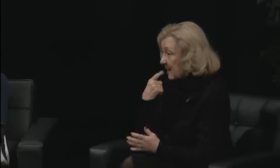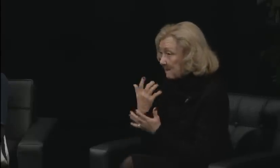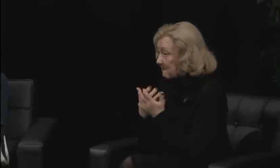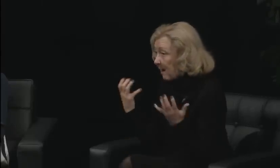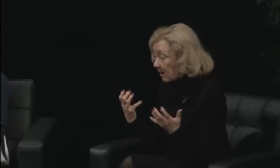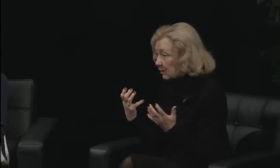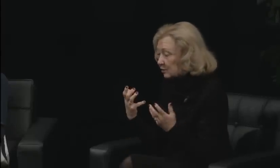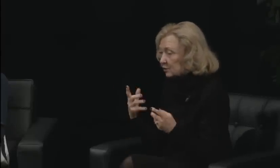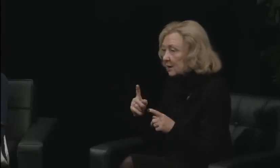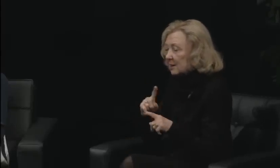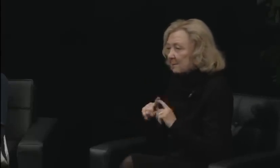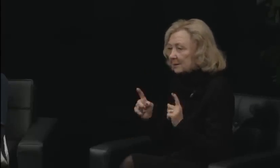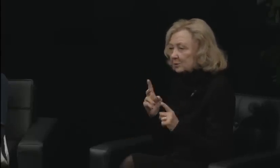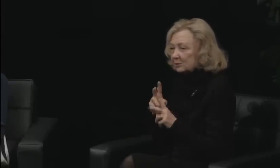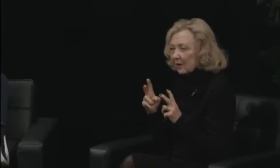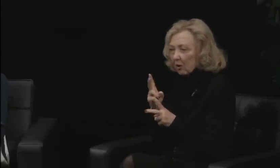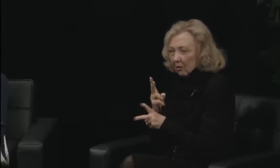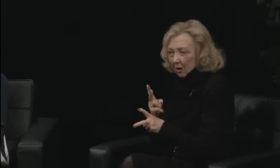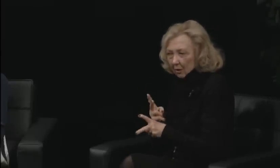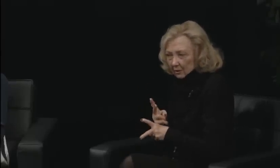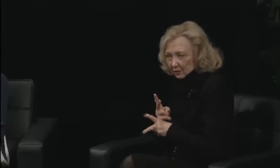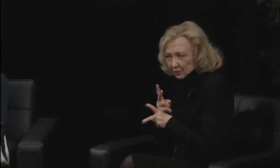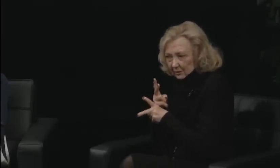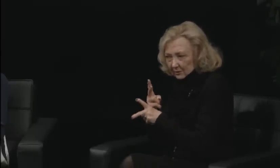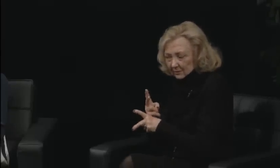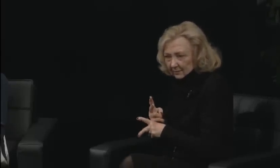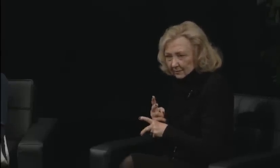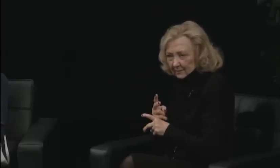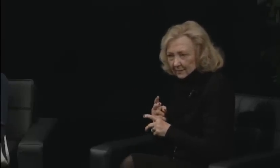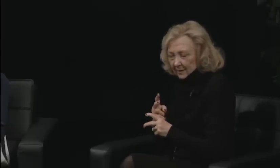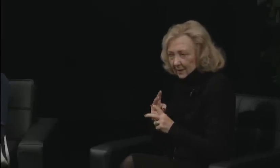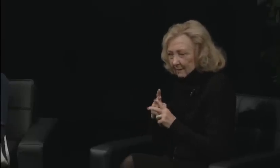Greg seemed to really get it and be able to incorporate it.